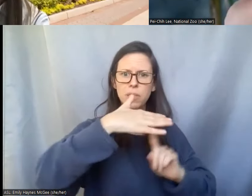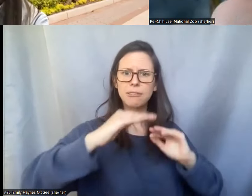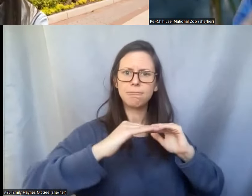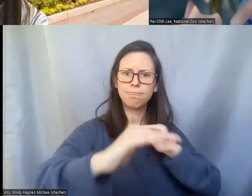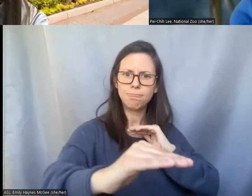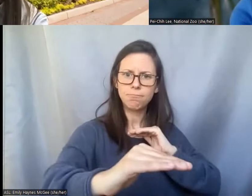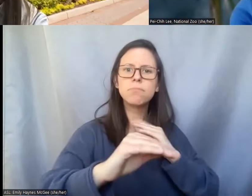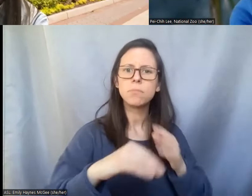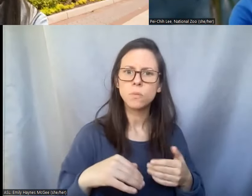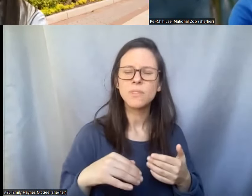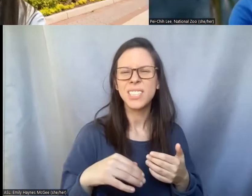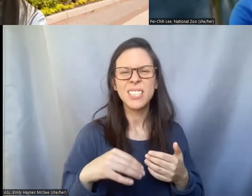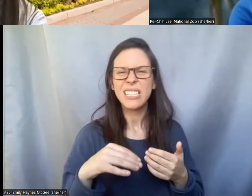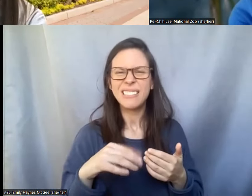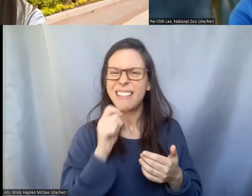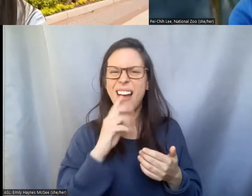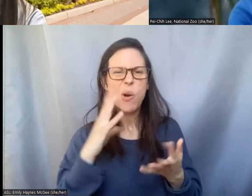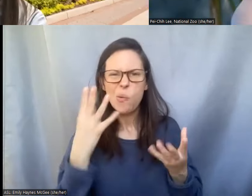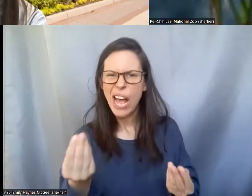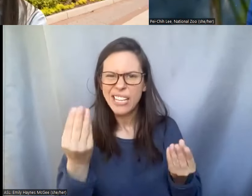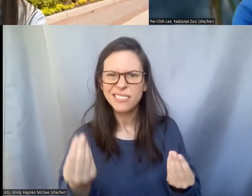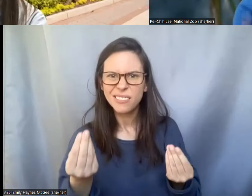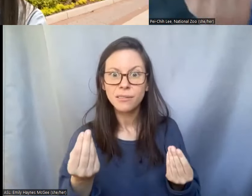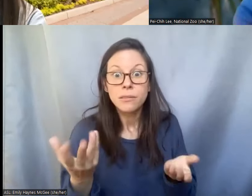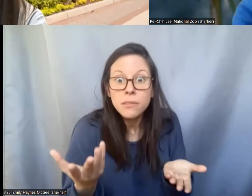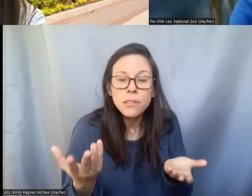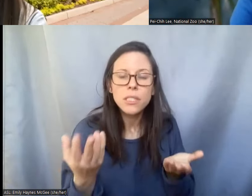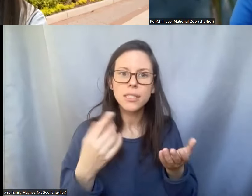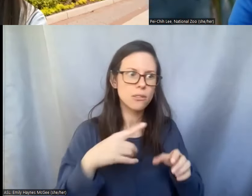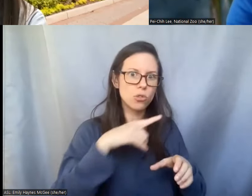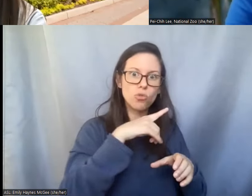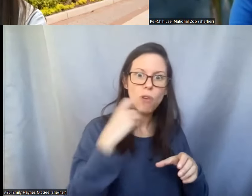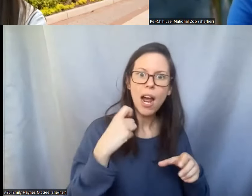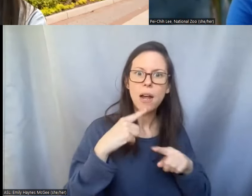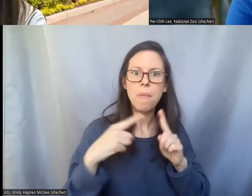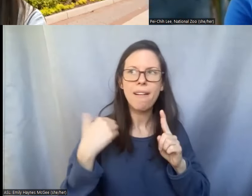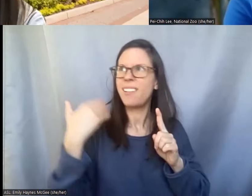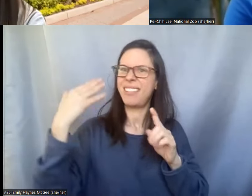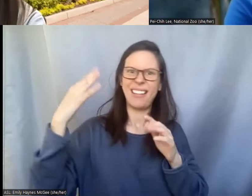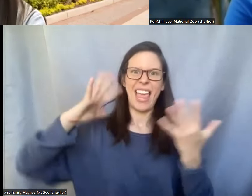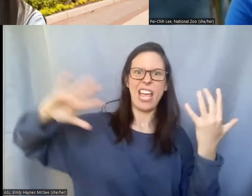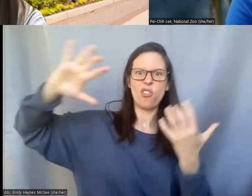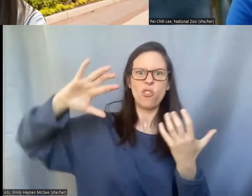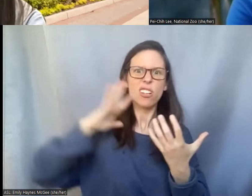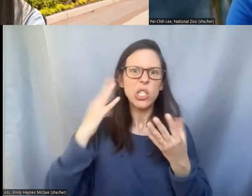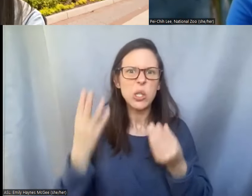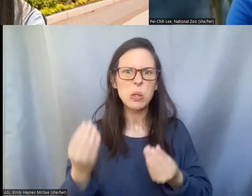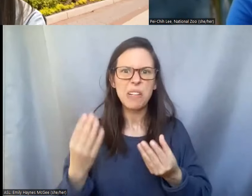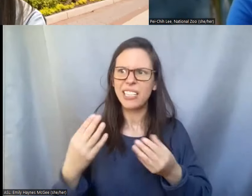comes to humility because when we're talking about drying then humidity is a key factor. So vacuum is